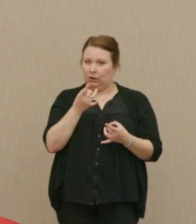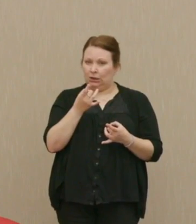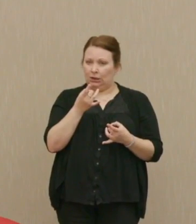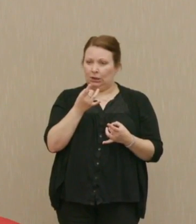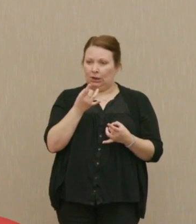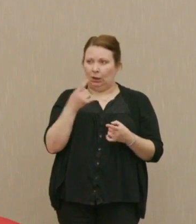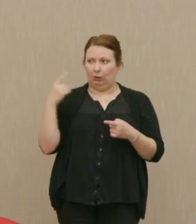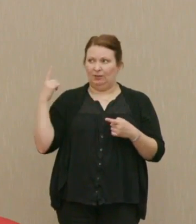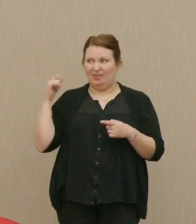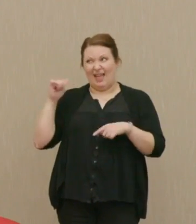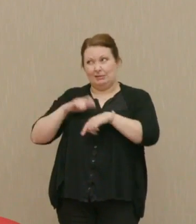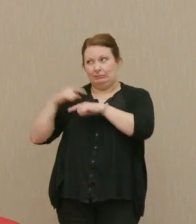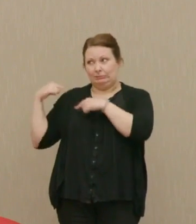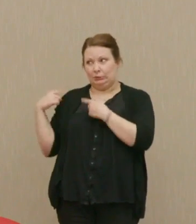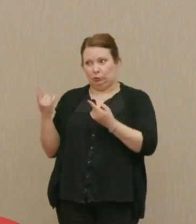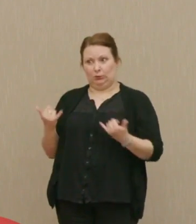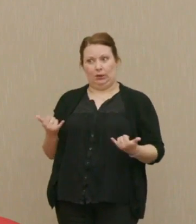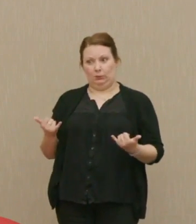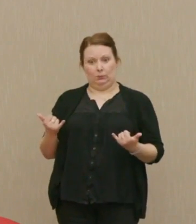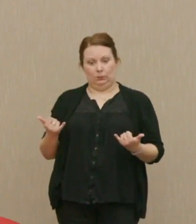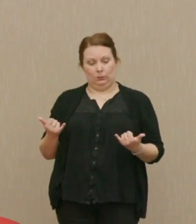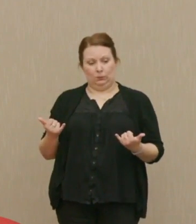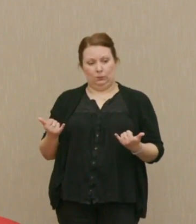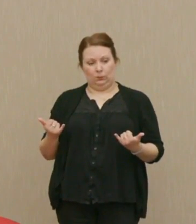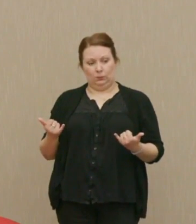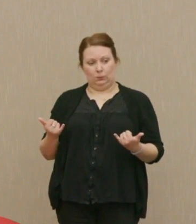very present, I mean literally right now.